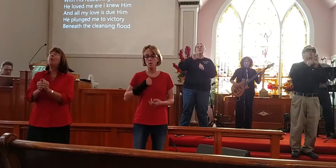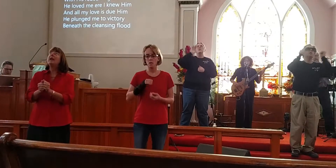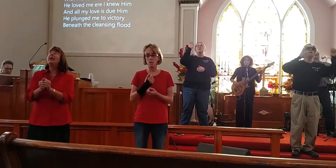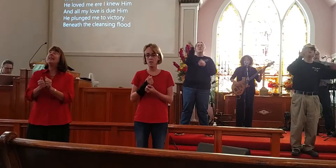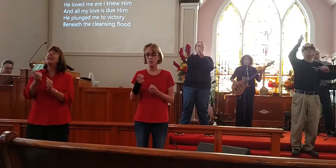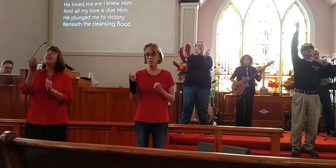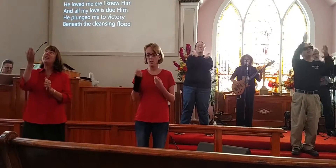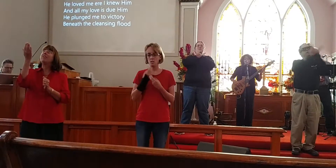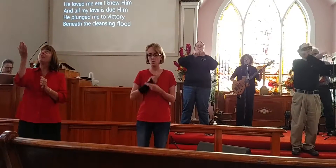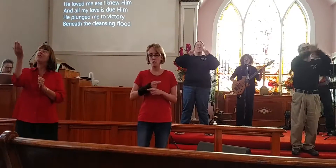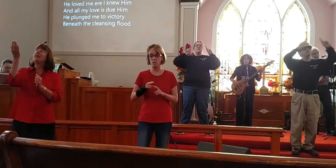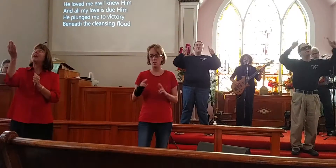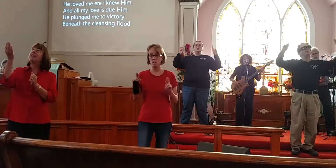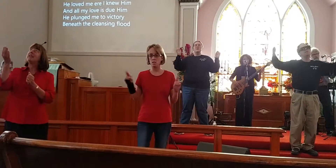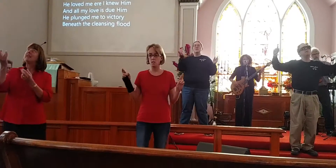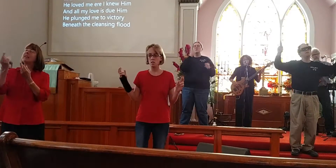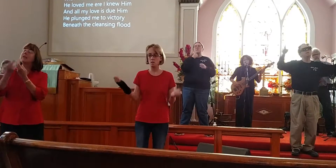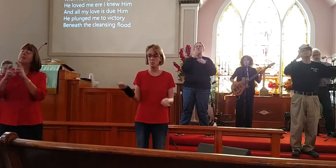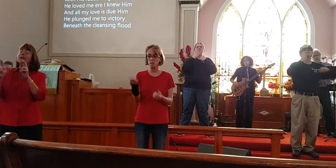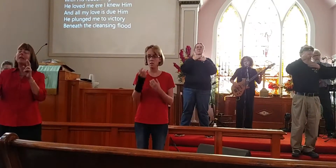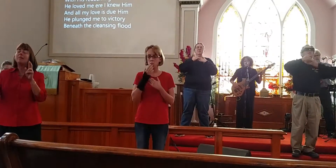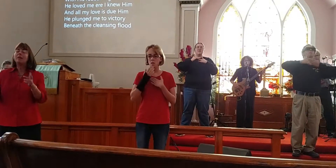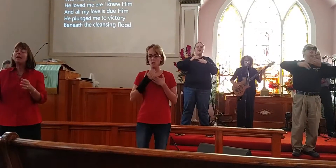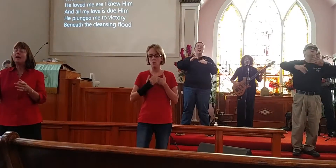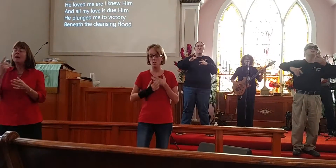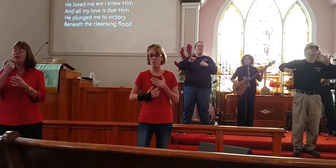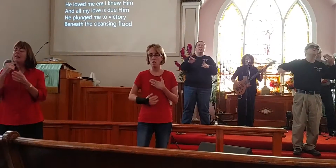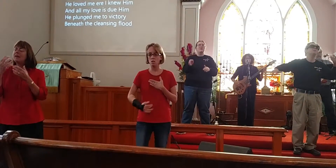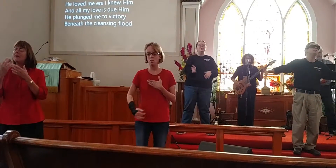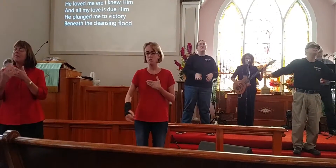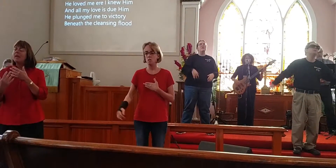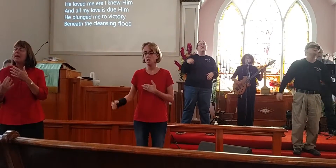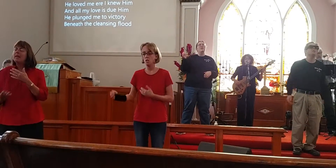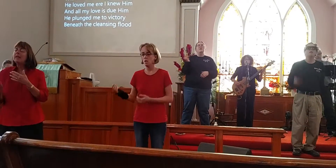With His redeeming blood